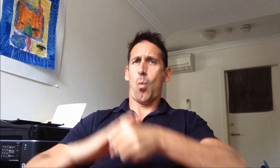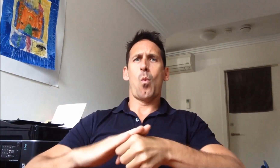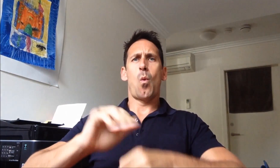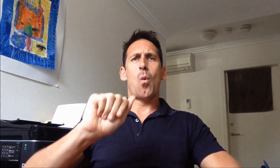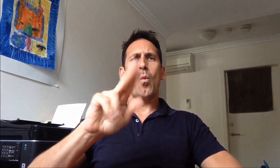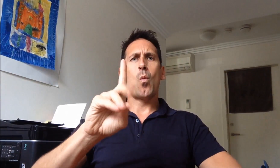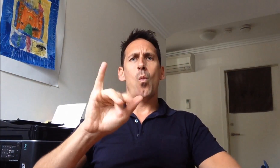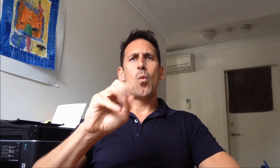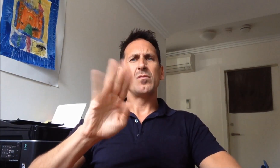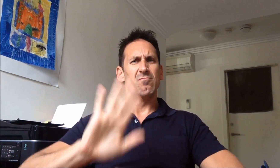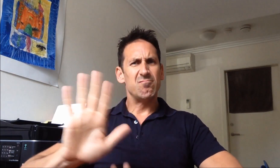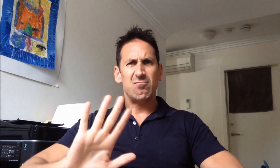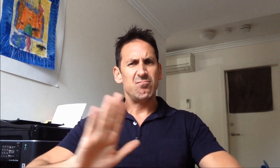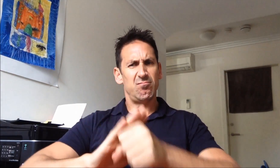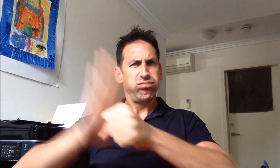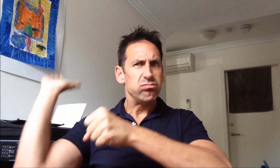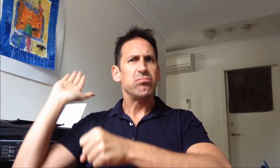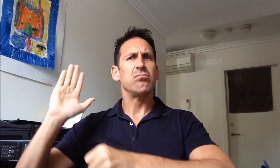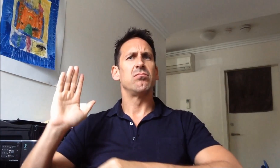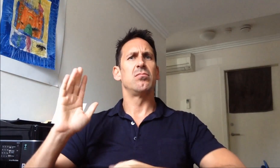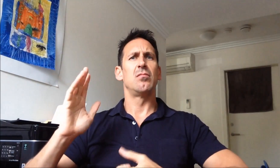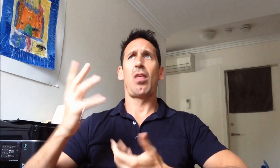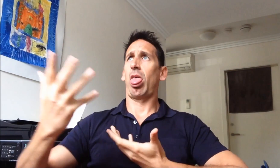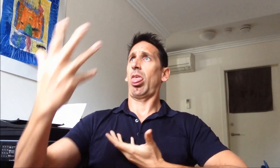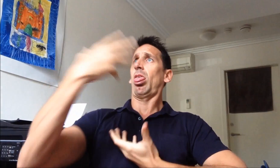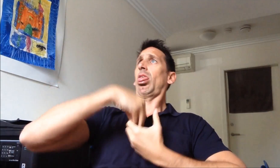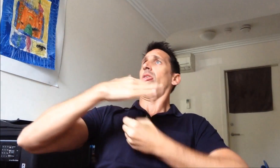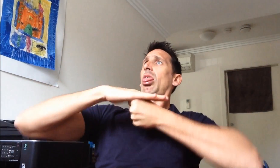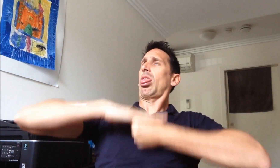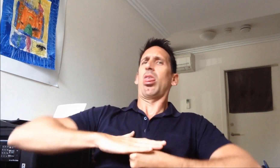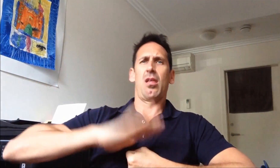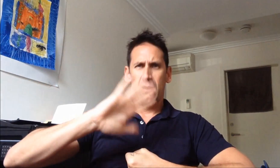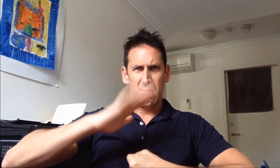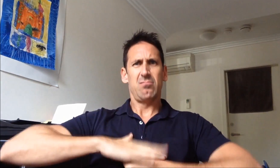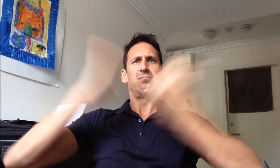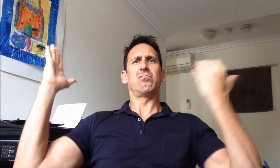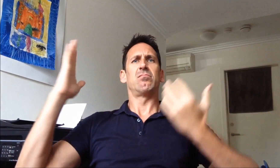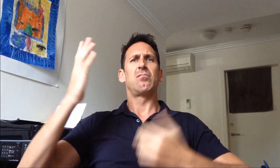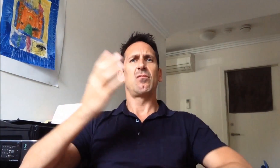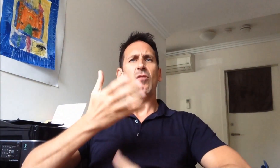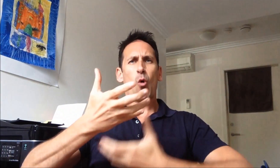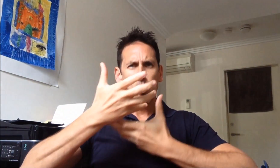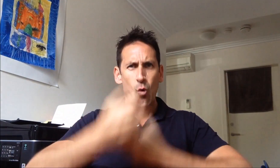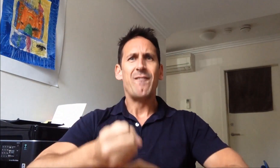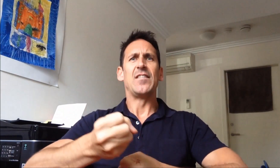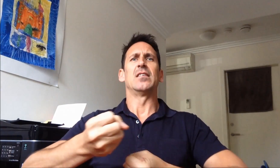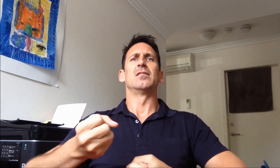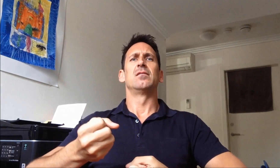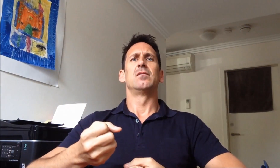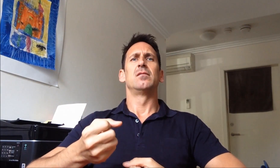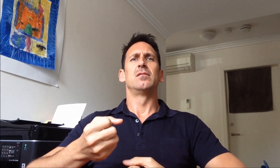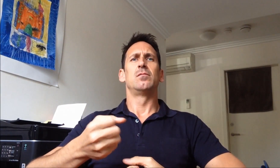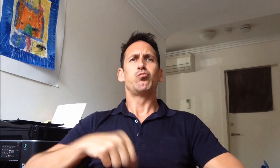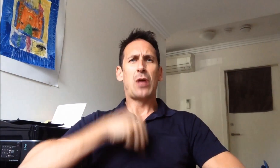audism, and not having internalized audism - and in this context, being confident